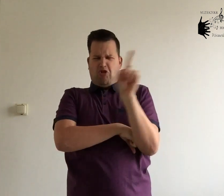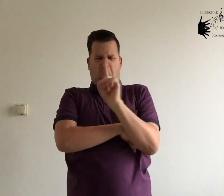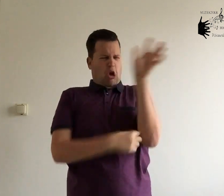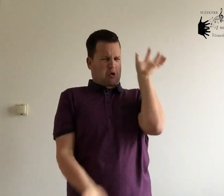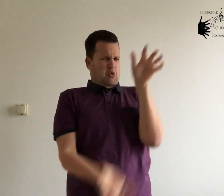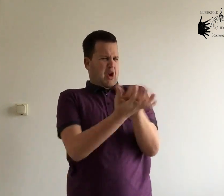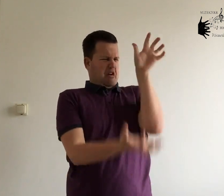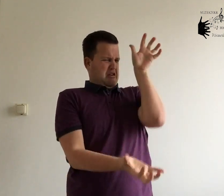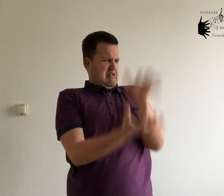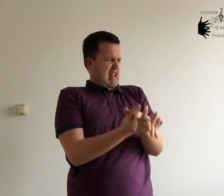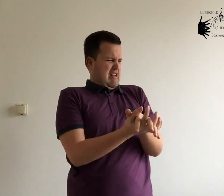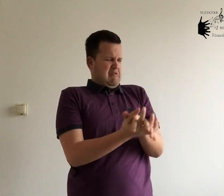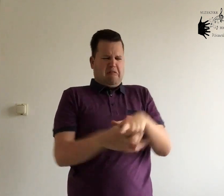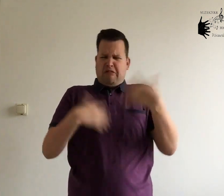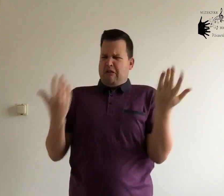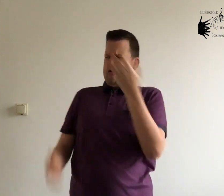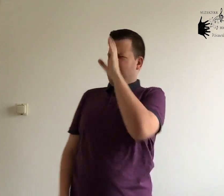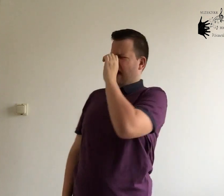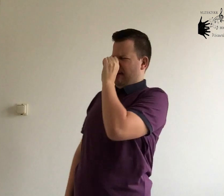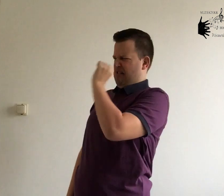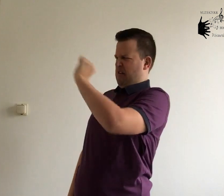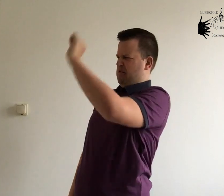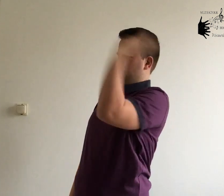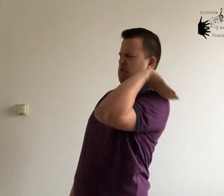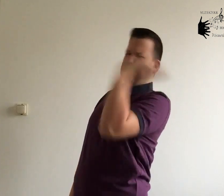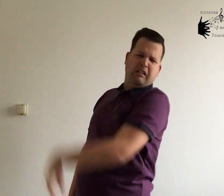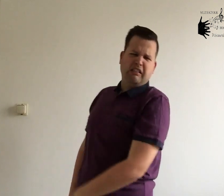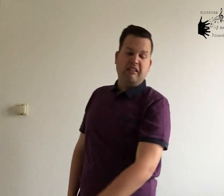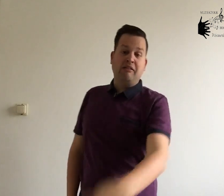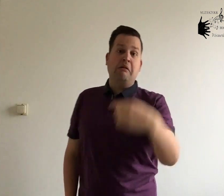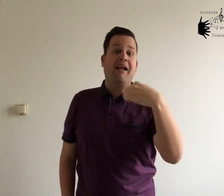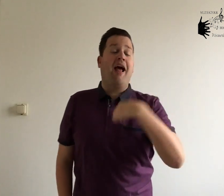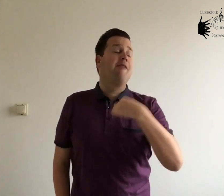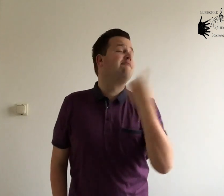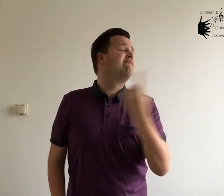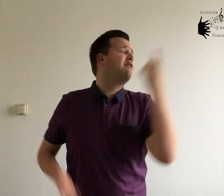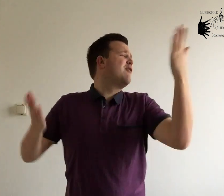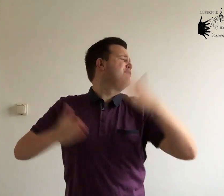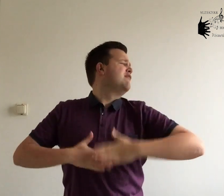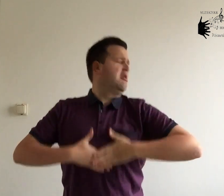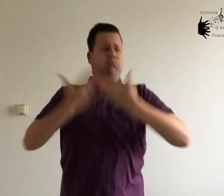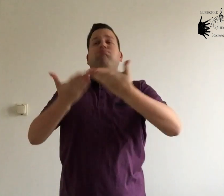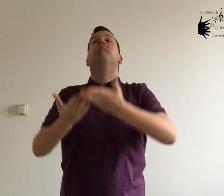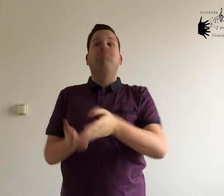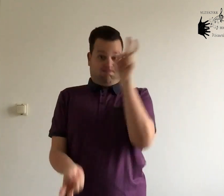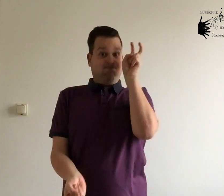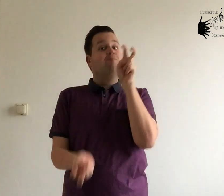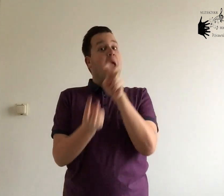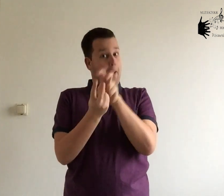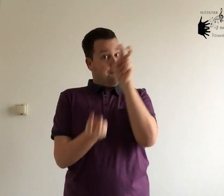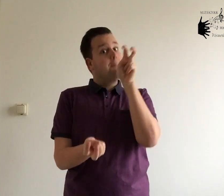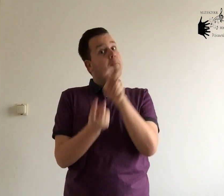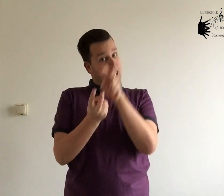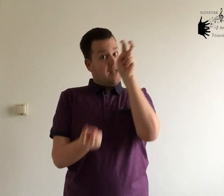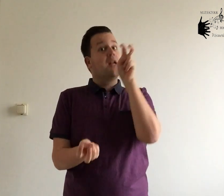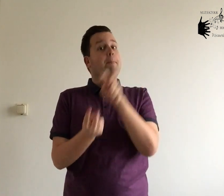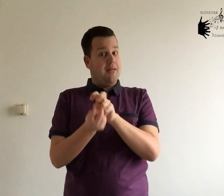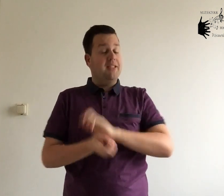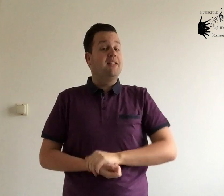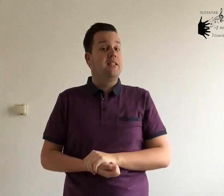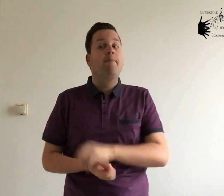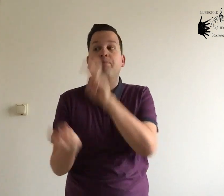No crocodiles, no rhinoceroses I only like hippopotamuses